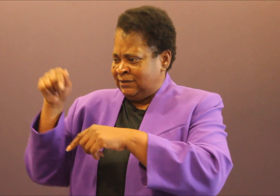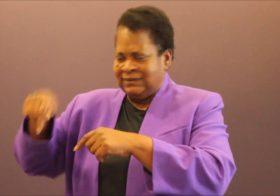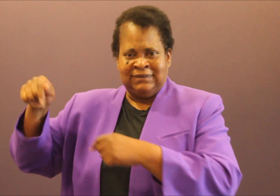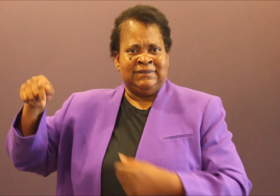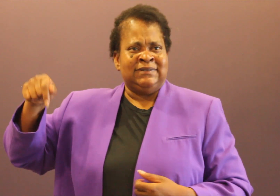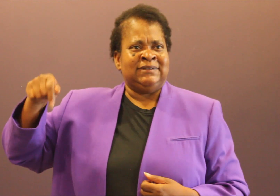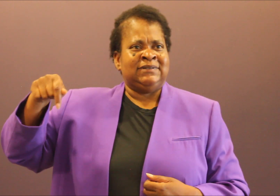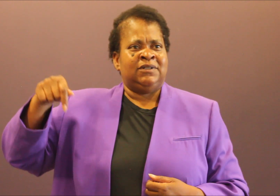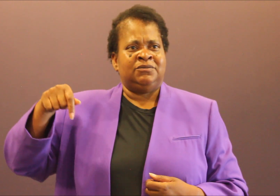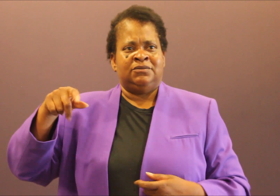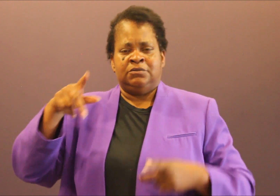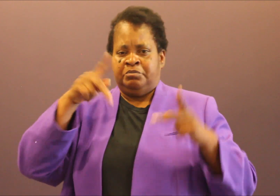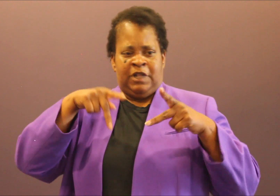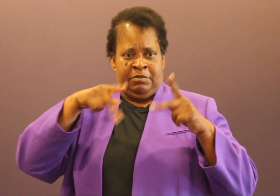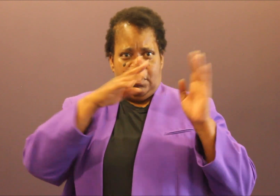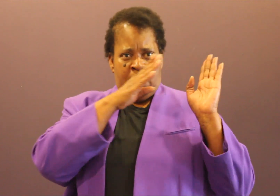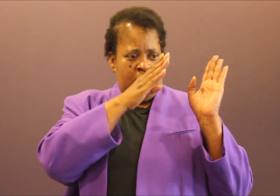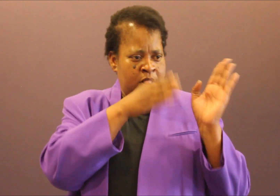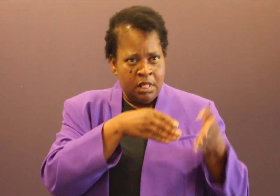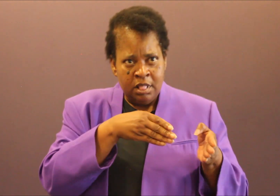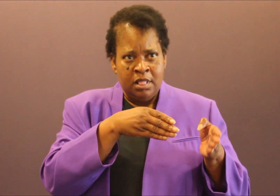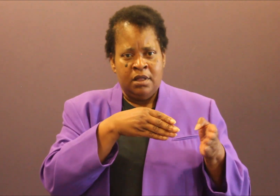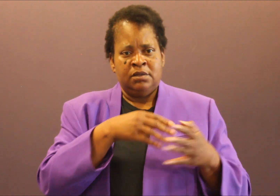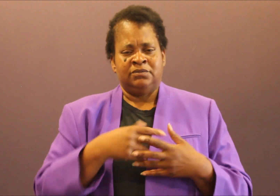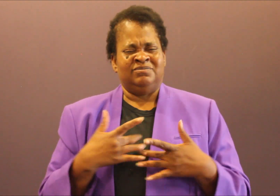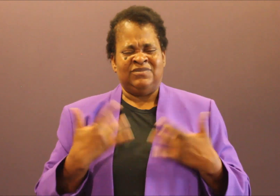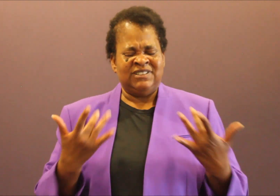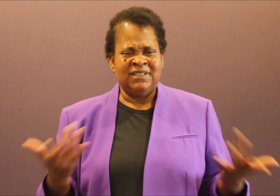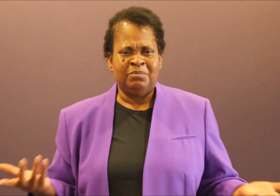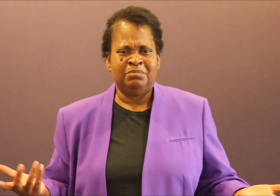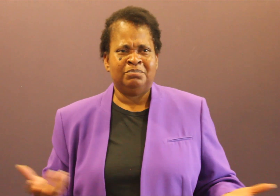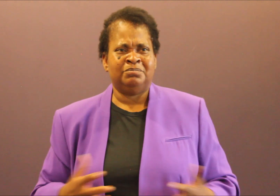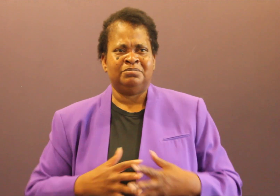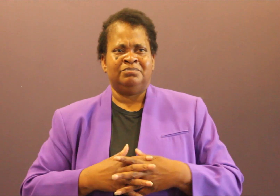we try to reach out and make connections that this is an opportunity for